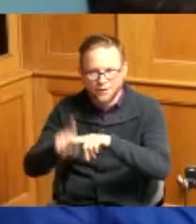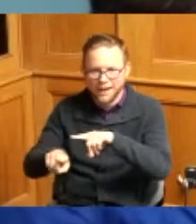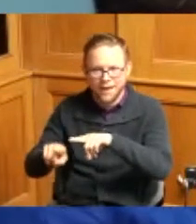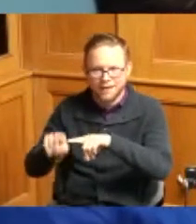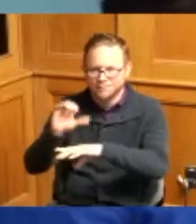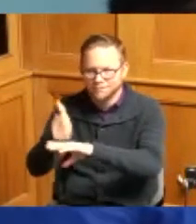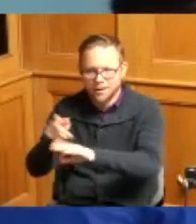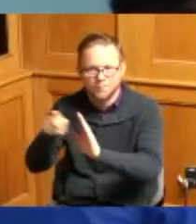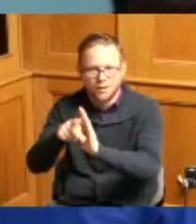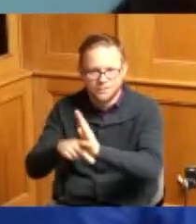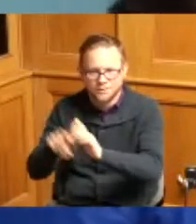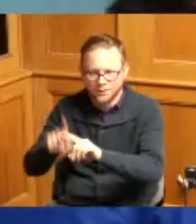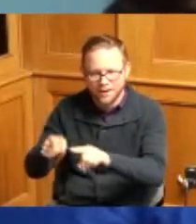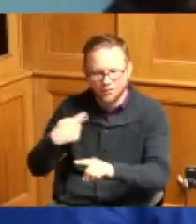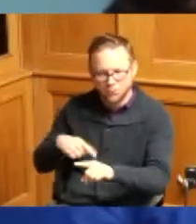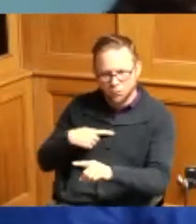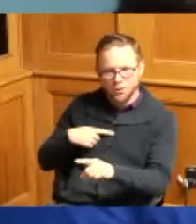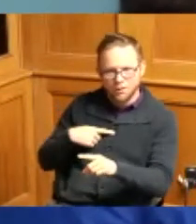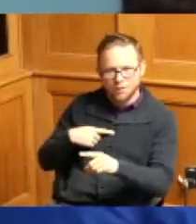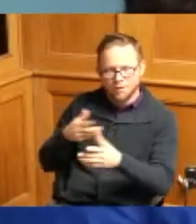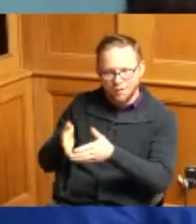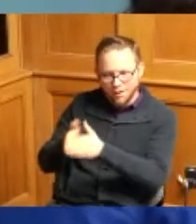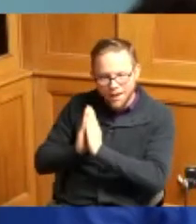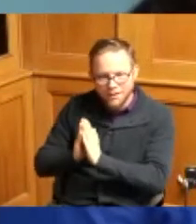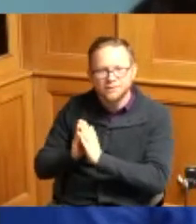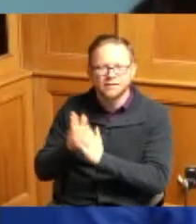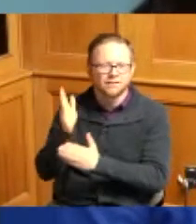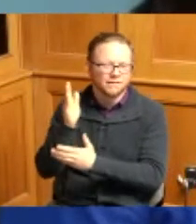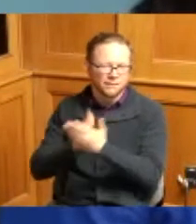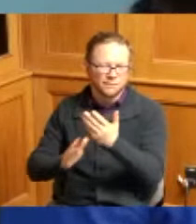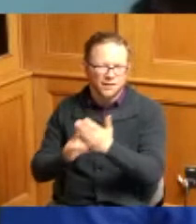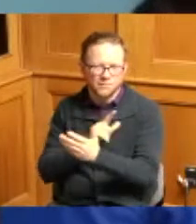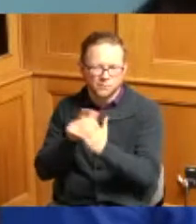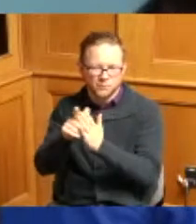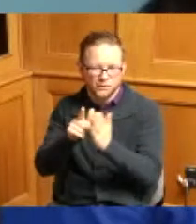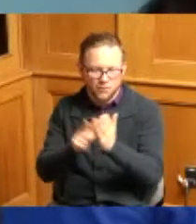there's some legislation that's still been tied up in Columbus and we've been asking